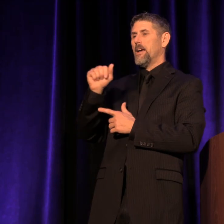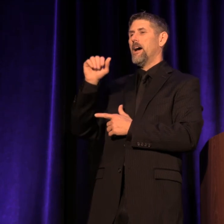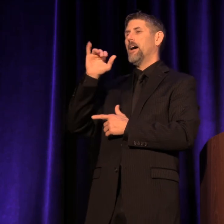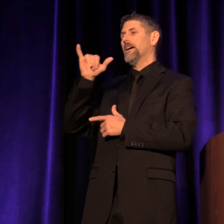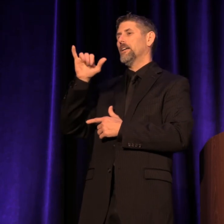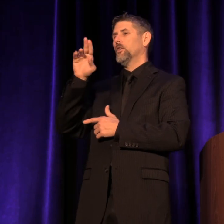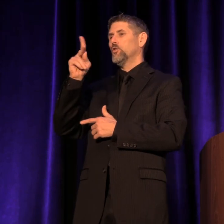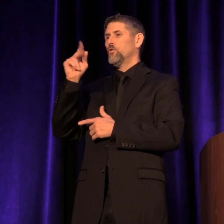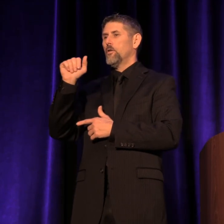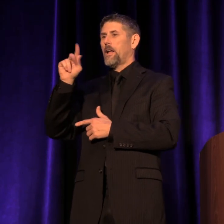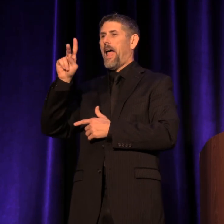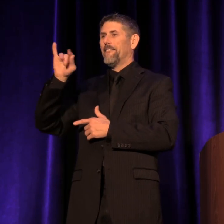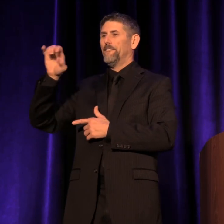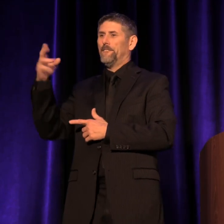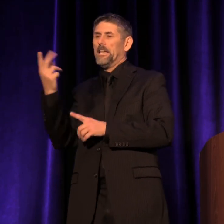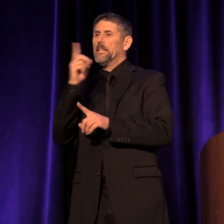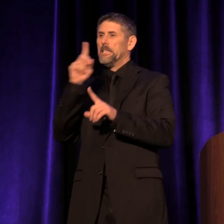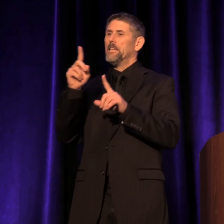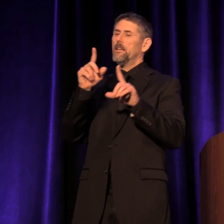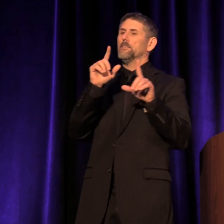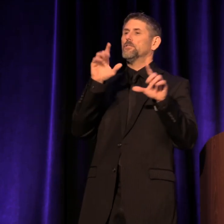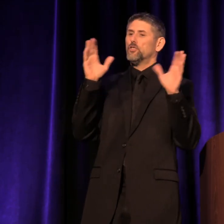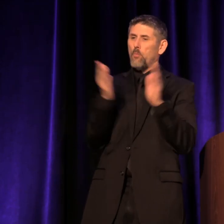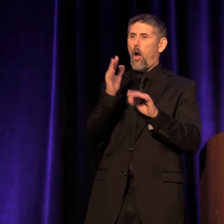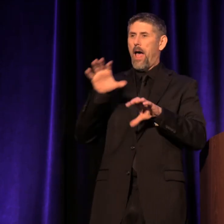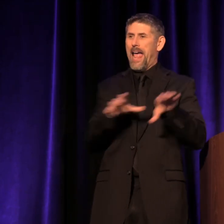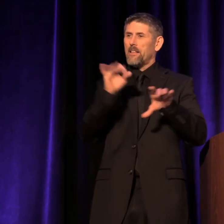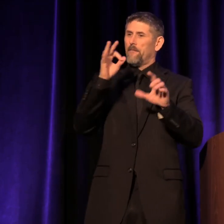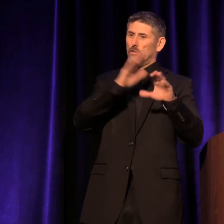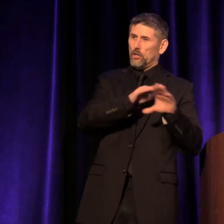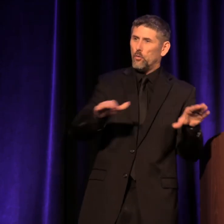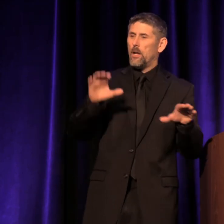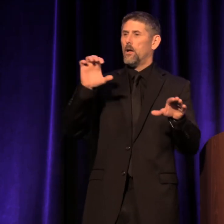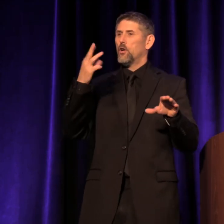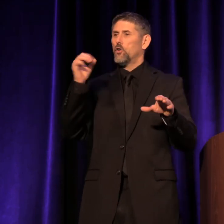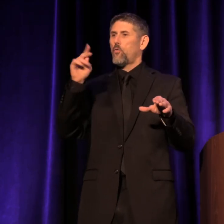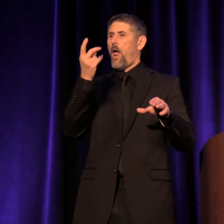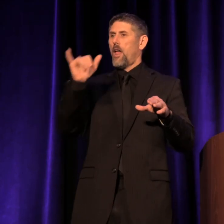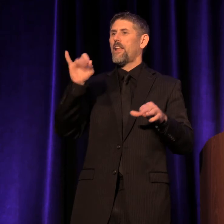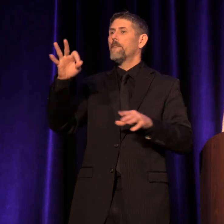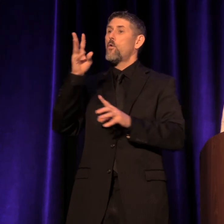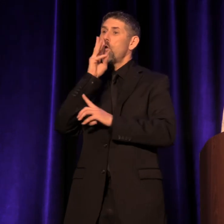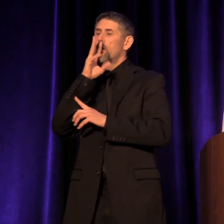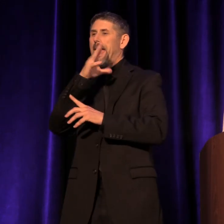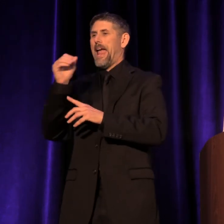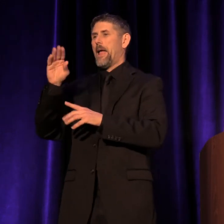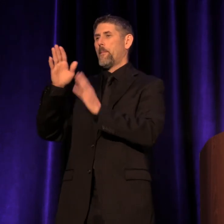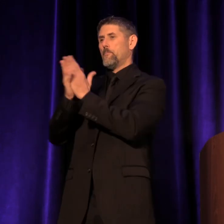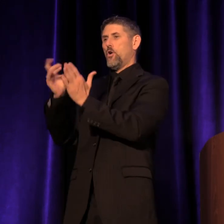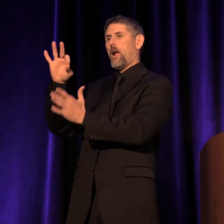such as The Small Backs of Children, The Chronology of Water, and The Book of Joan.